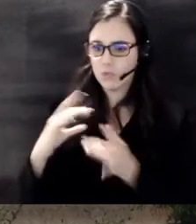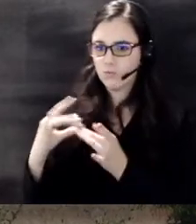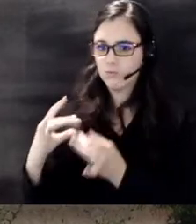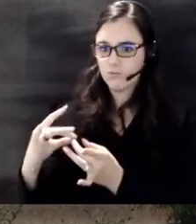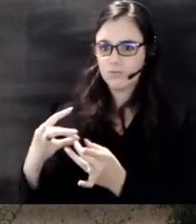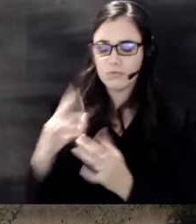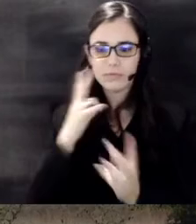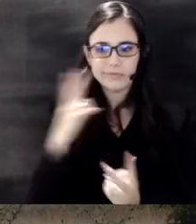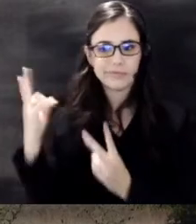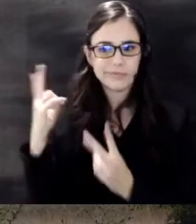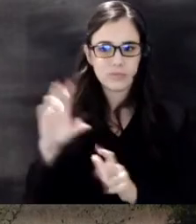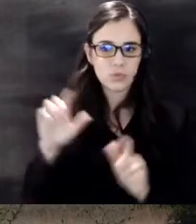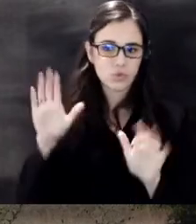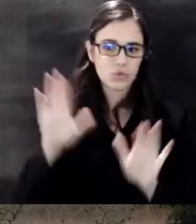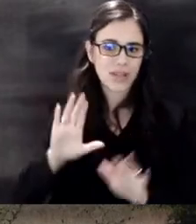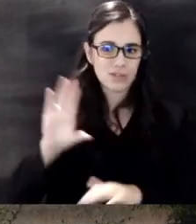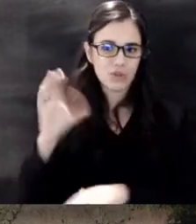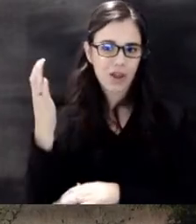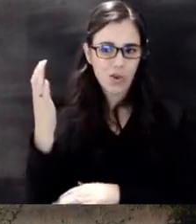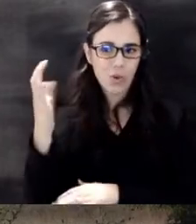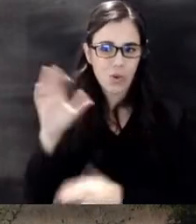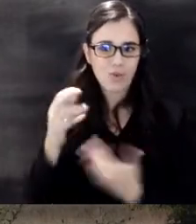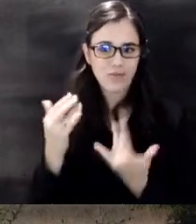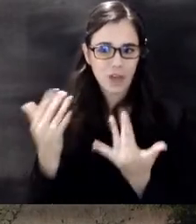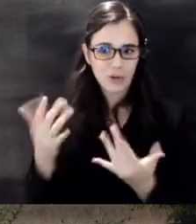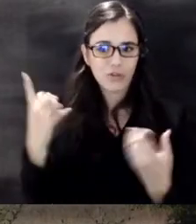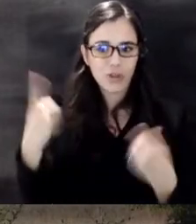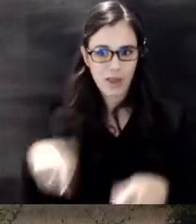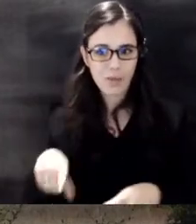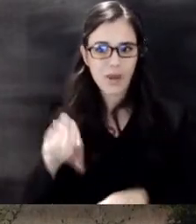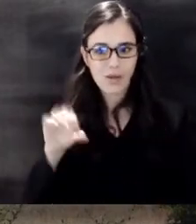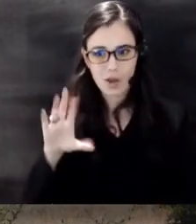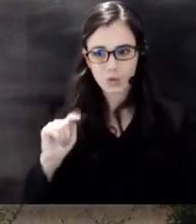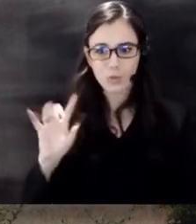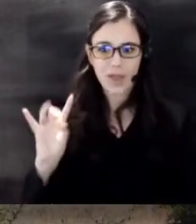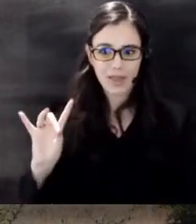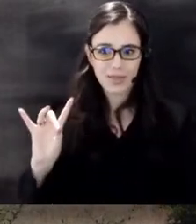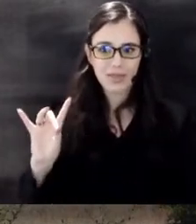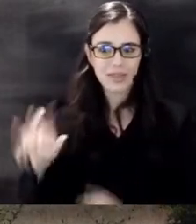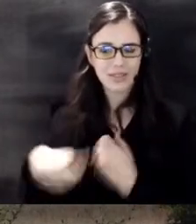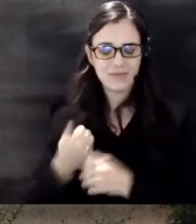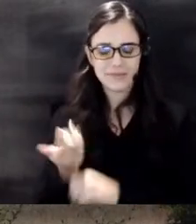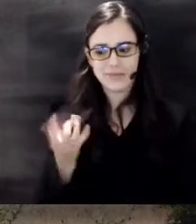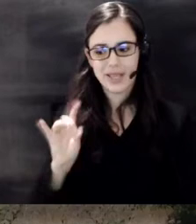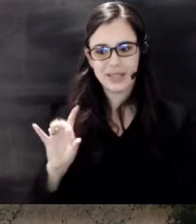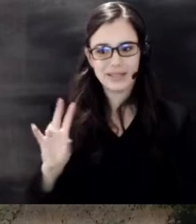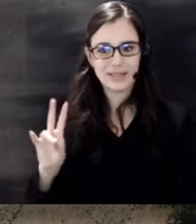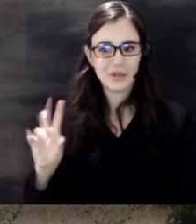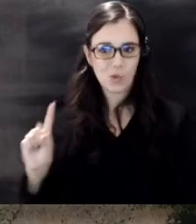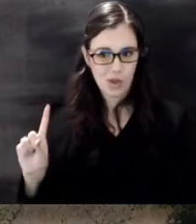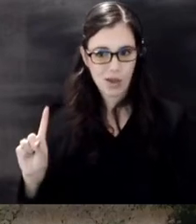Chicago Fire which occurred on October 8 1871. this year the Wichita fire department is again